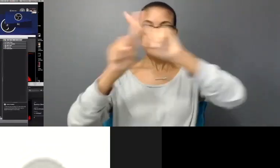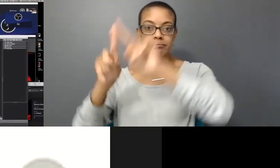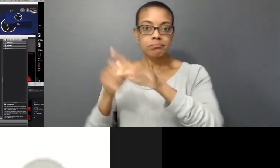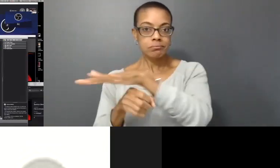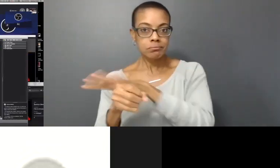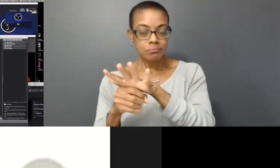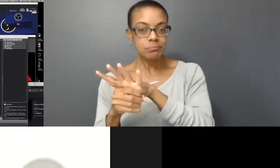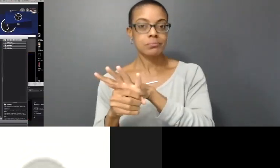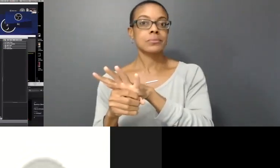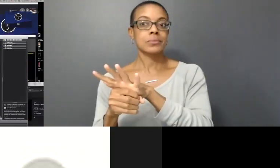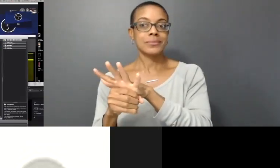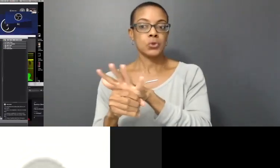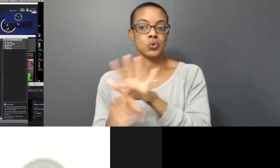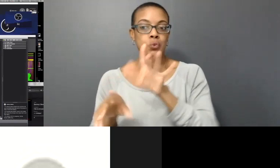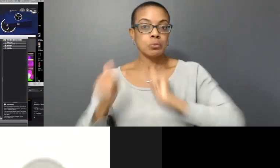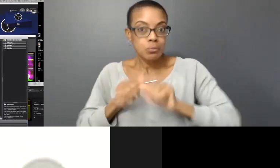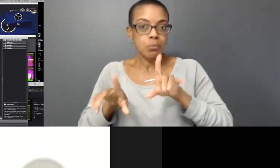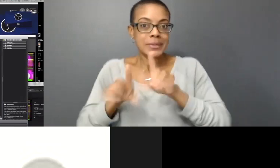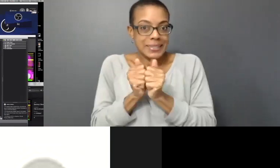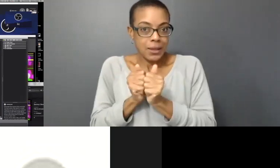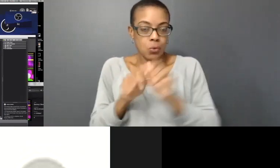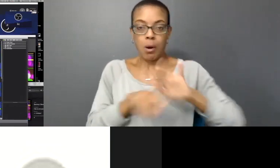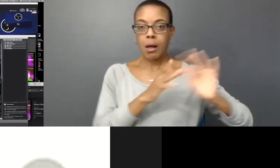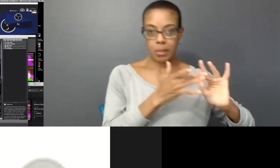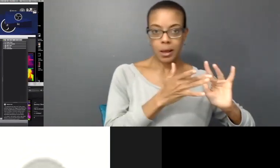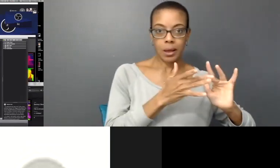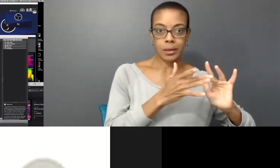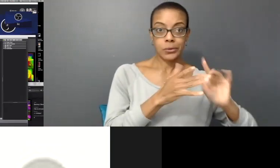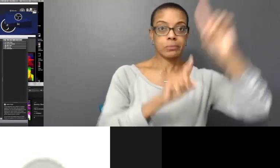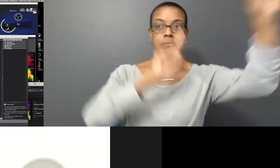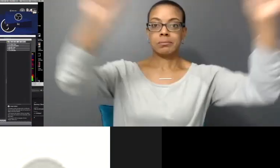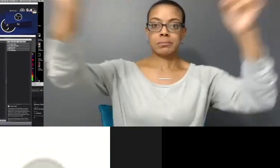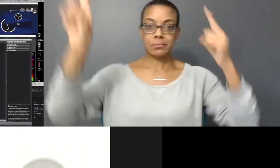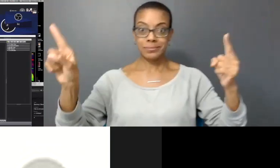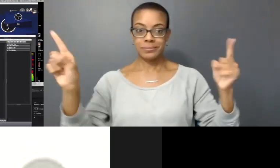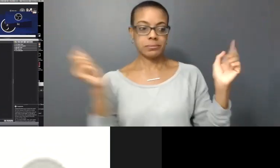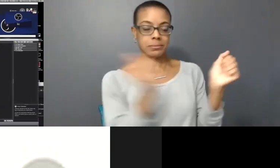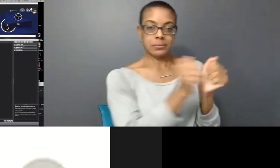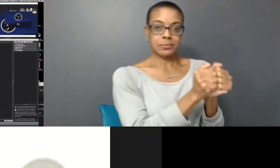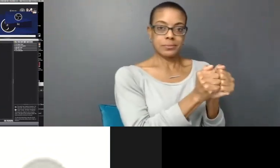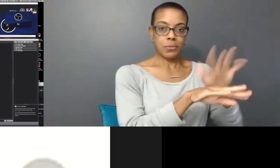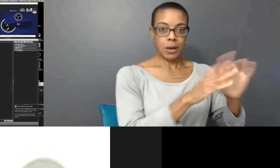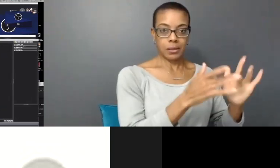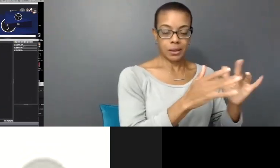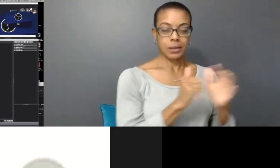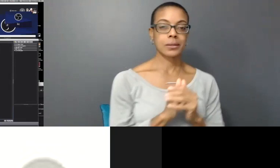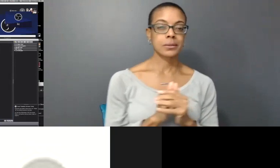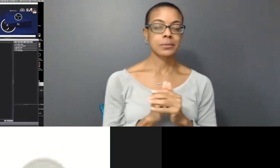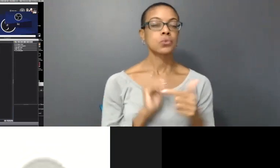online together. And here I'm going to show you a bit of behind the scenes how I'm working with the artist